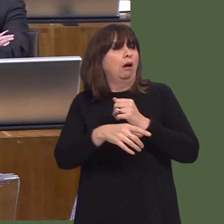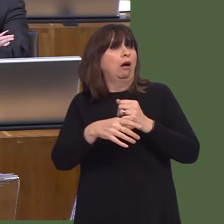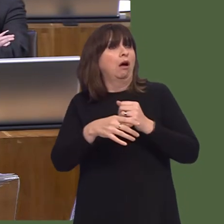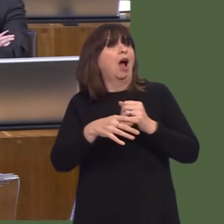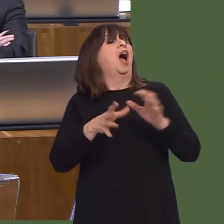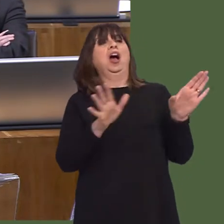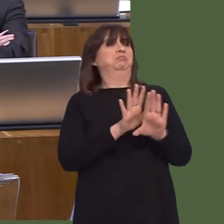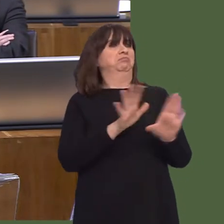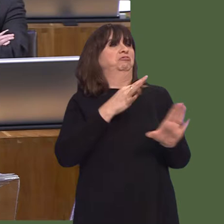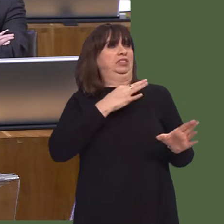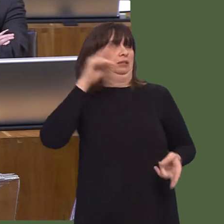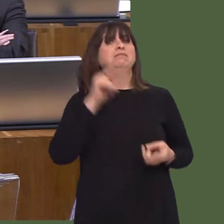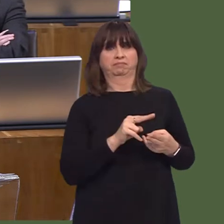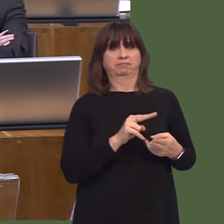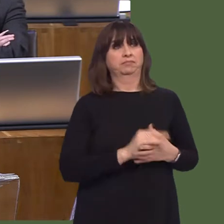circuses using wild animals.